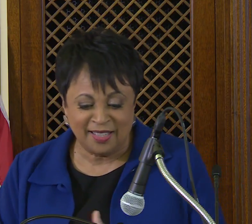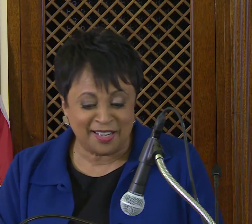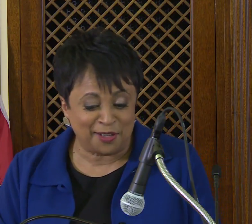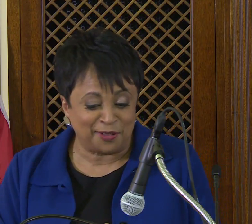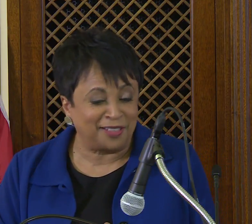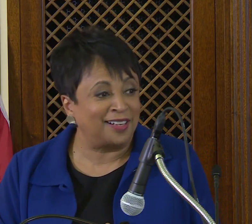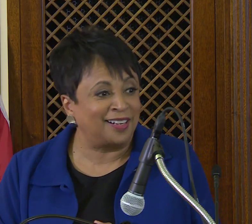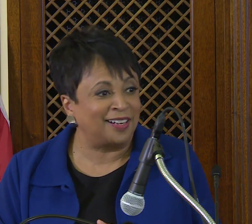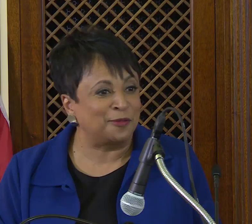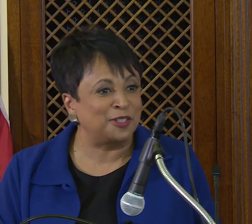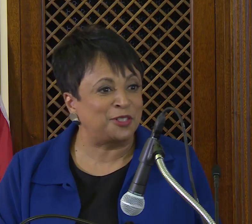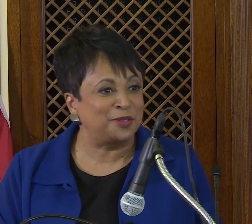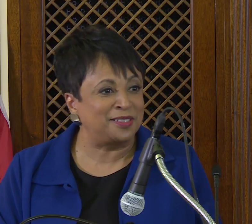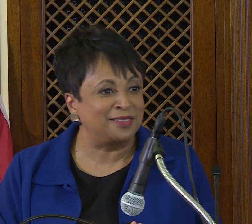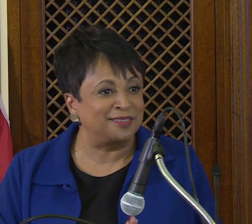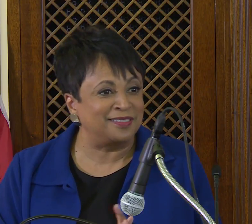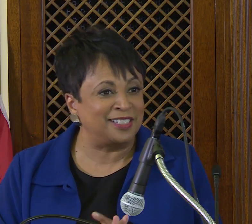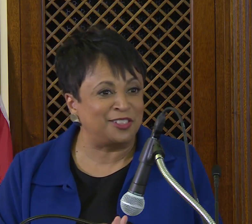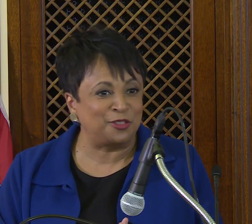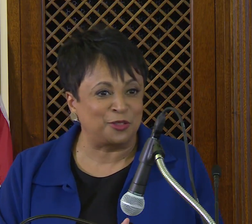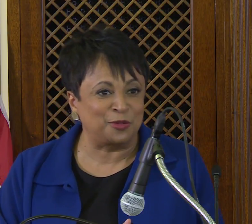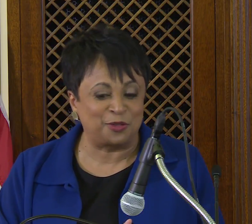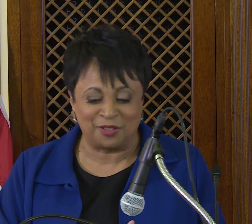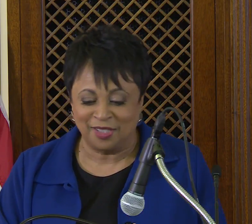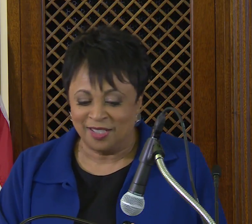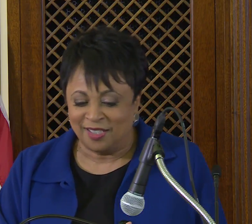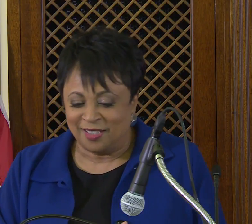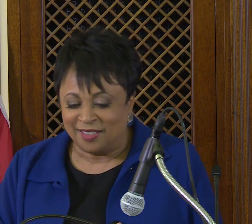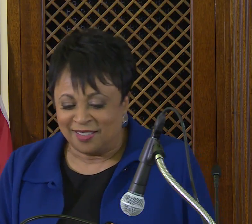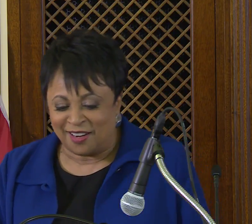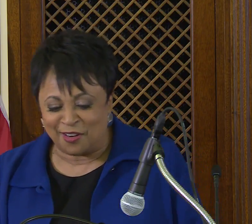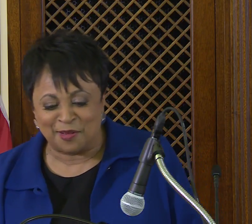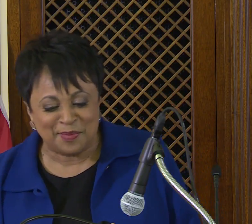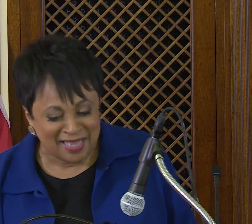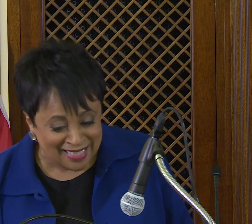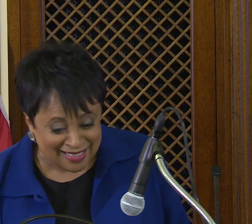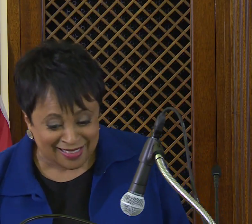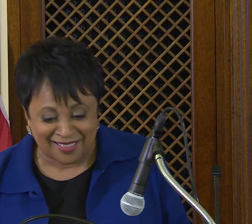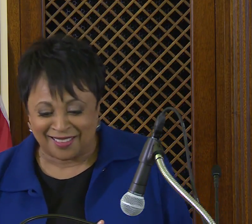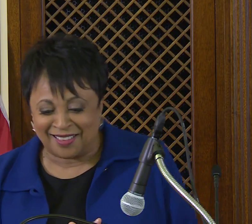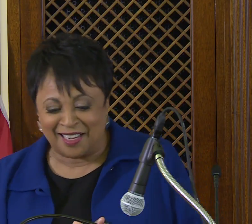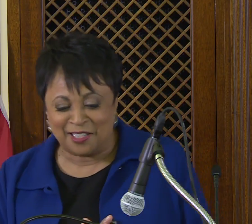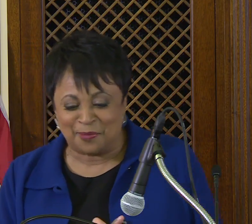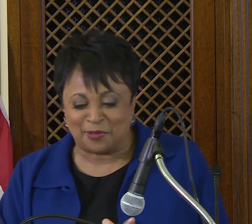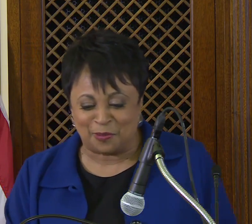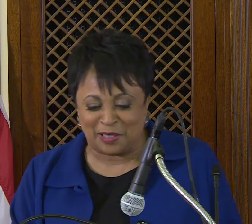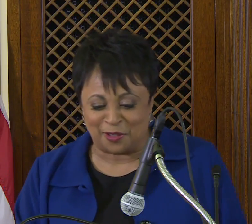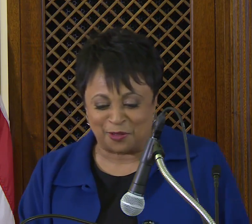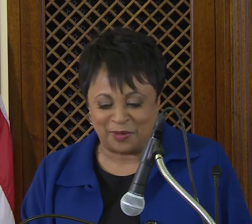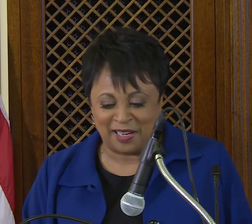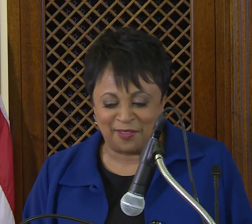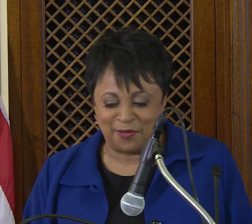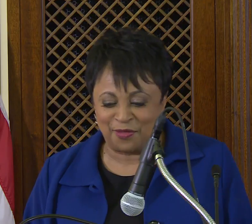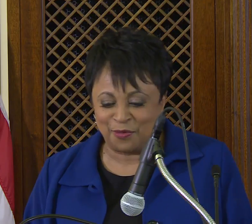Now I want to introduce our amazing lineup of speakers we have